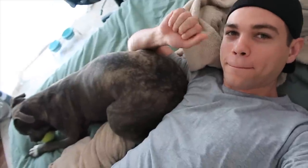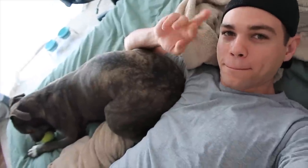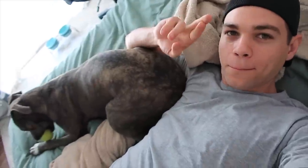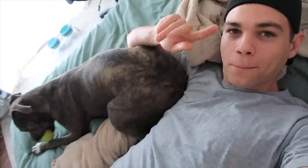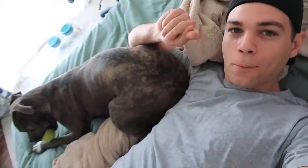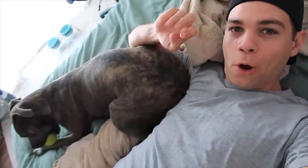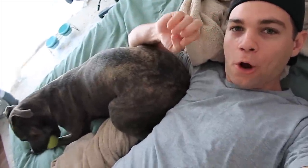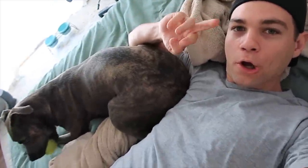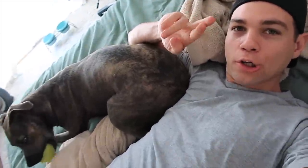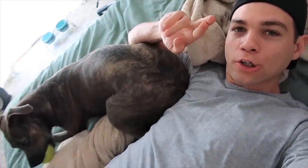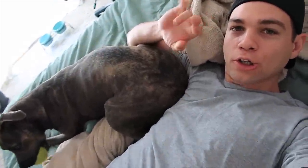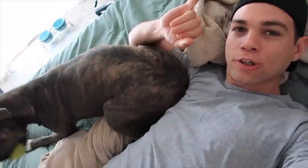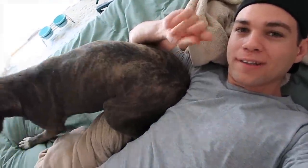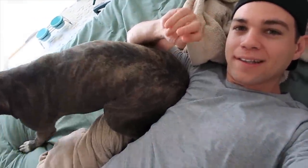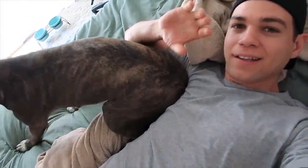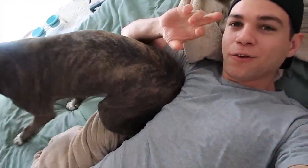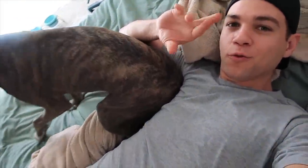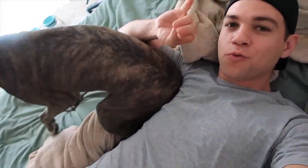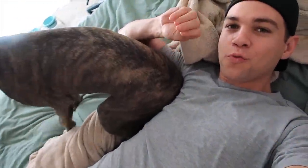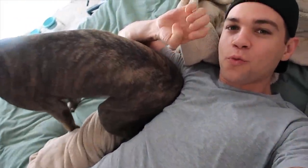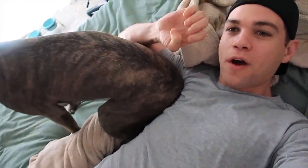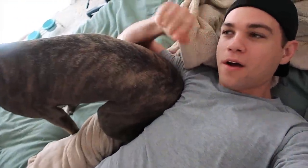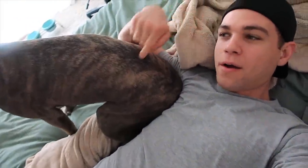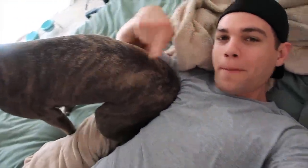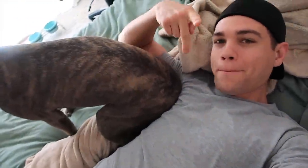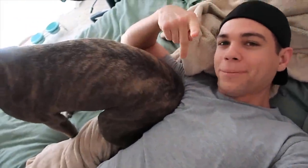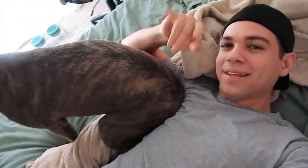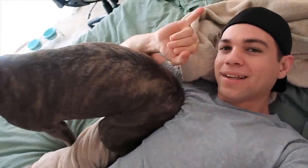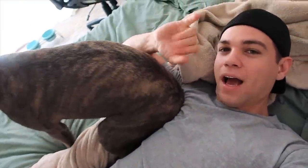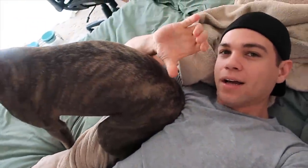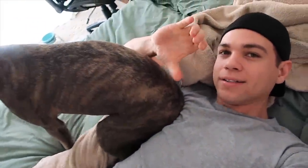Partner in crime P.I.C.